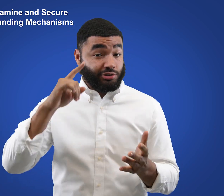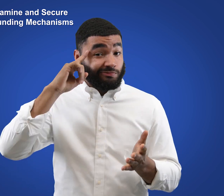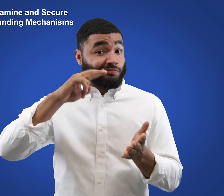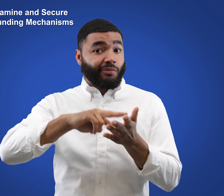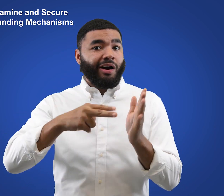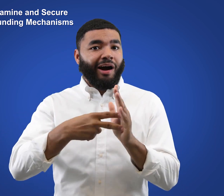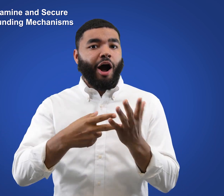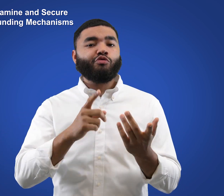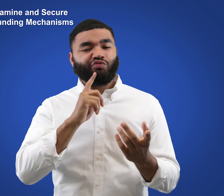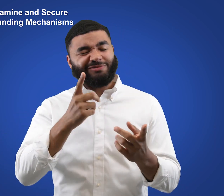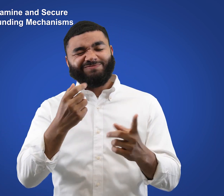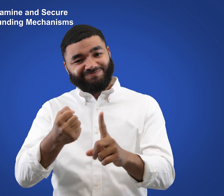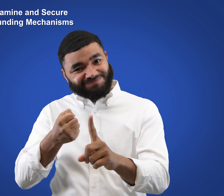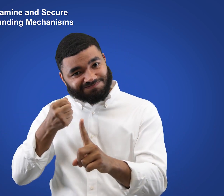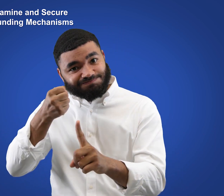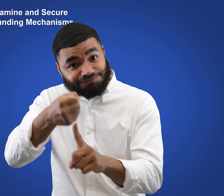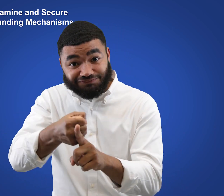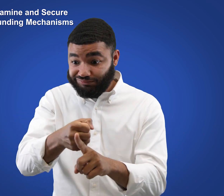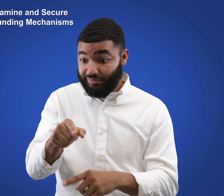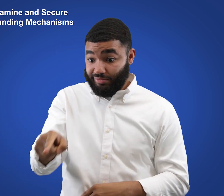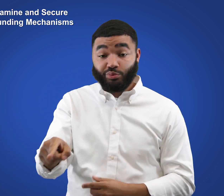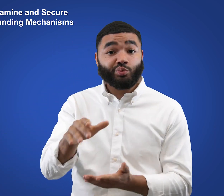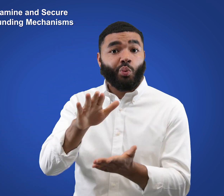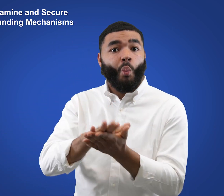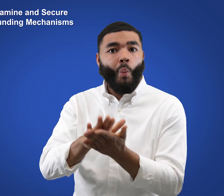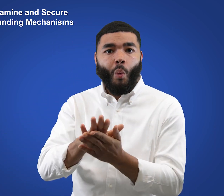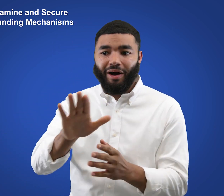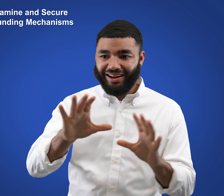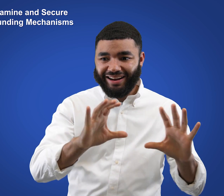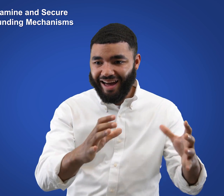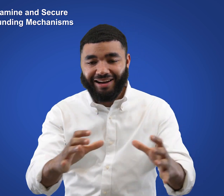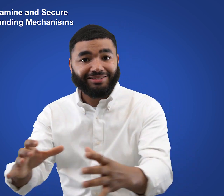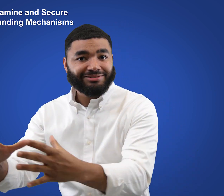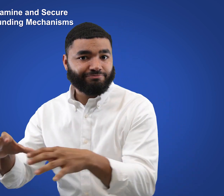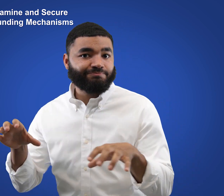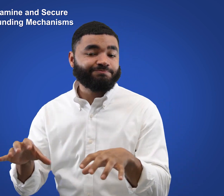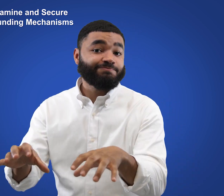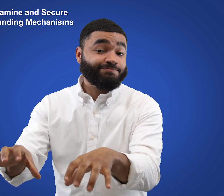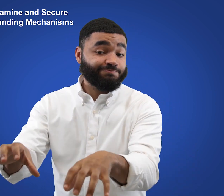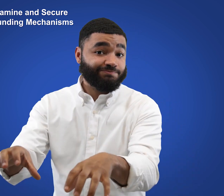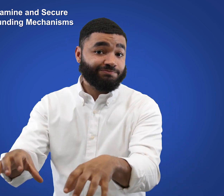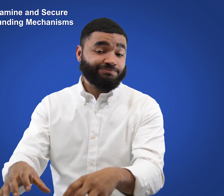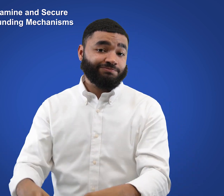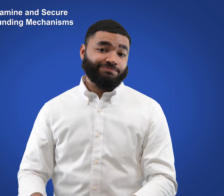in ways that maximize their impact throughout the school’s curricular initiatives.